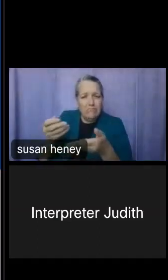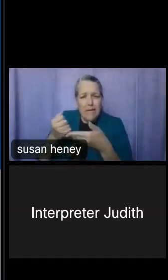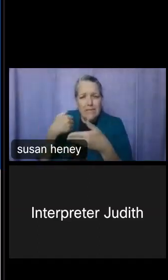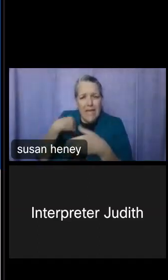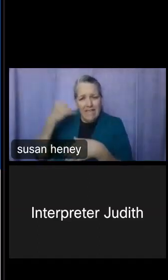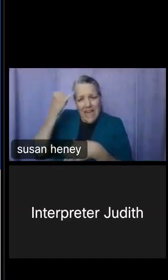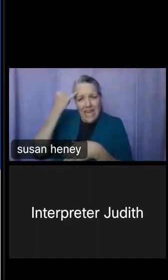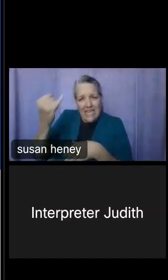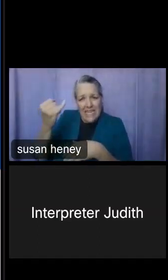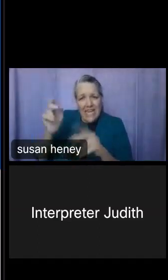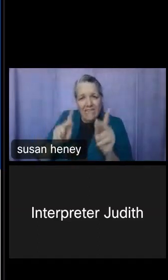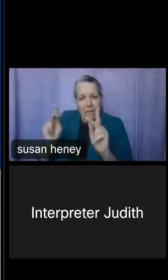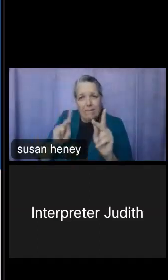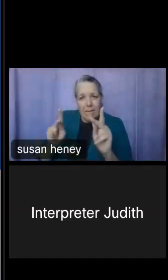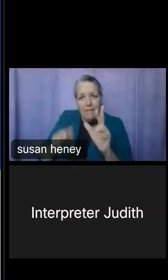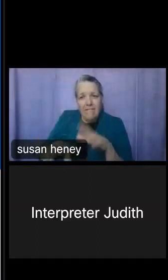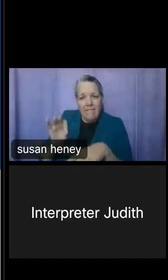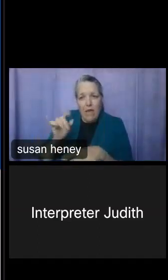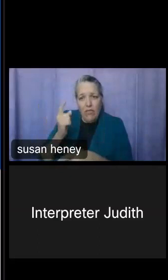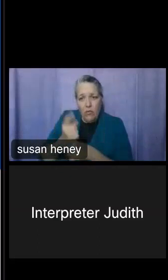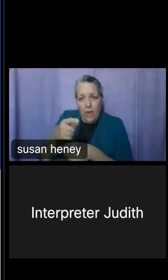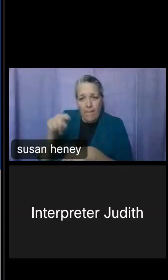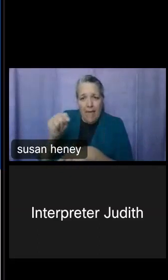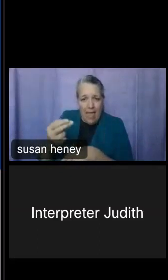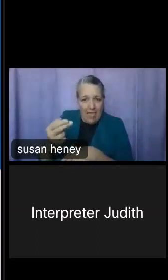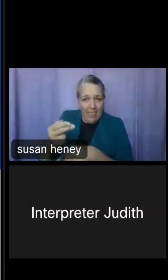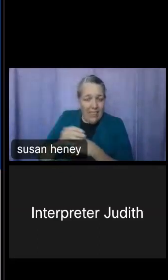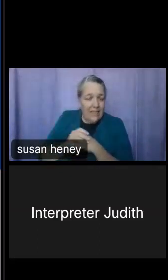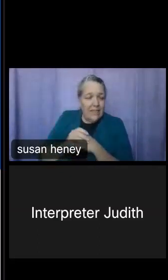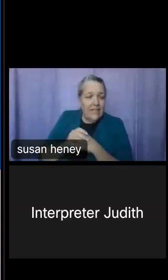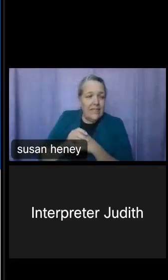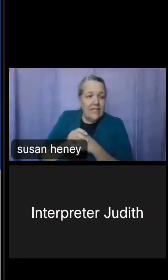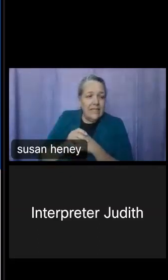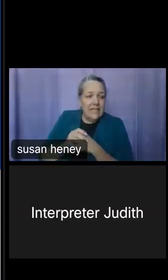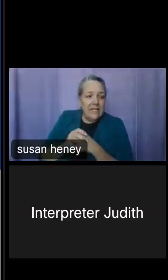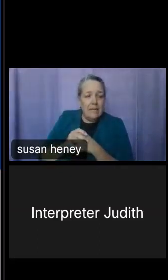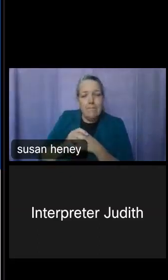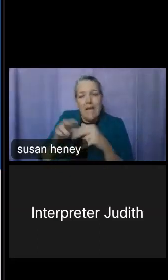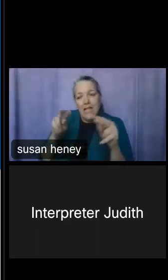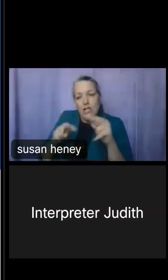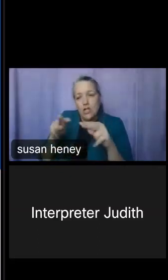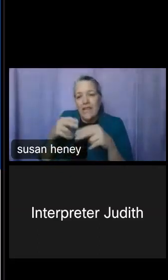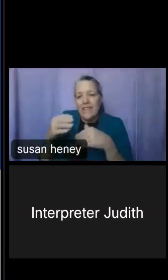find, you know, the right path by just, going through the steps and getting online. So let